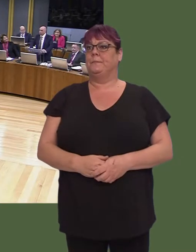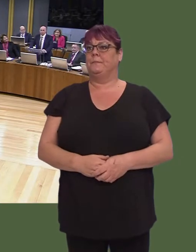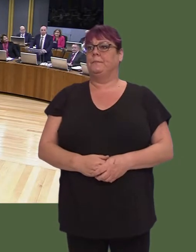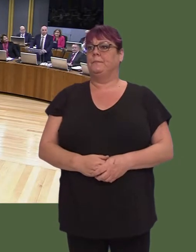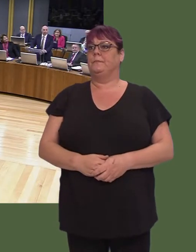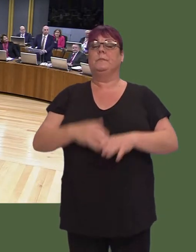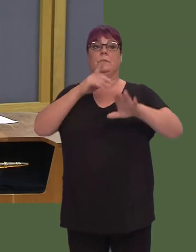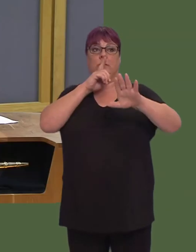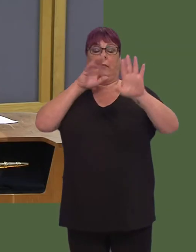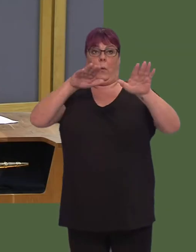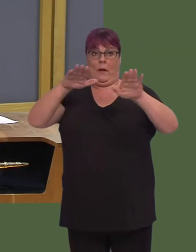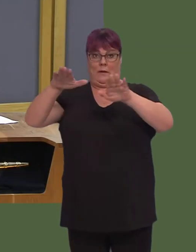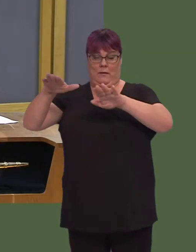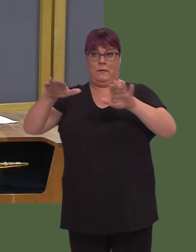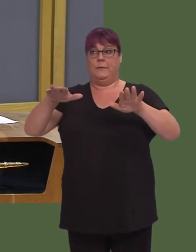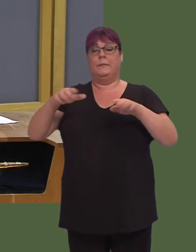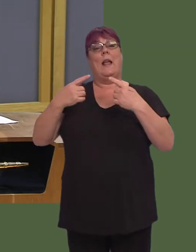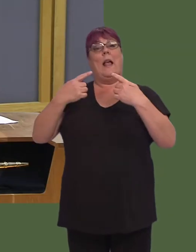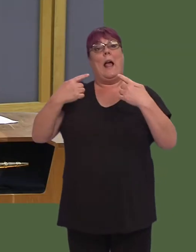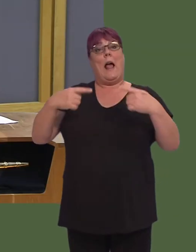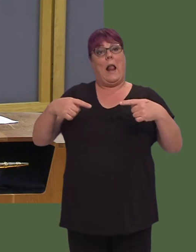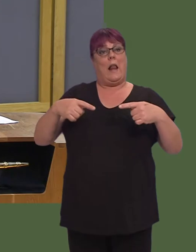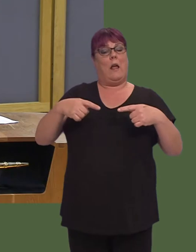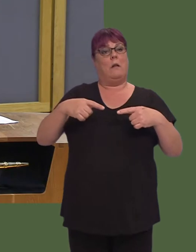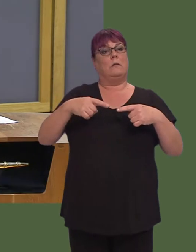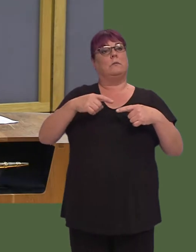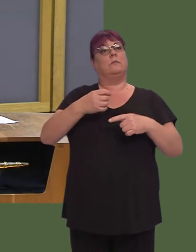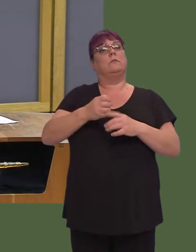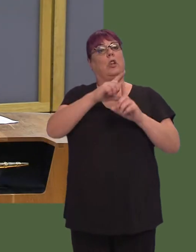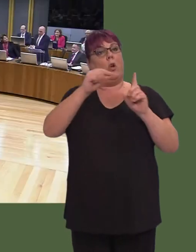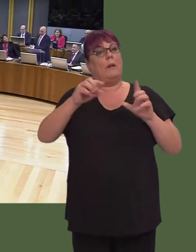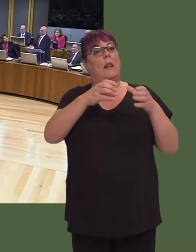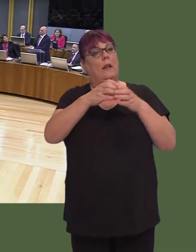Okay, allow the leader of the opposition to be heard. Paul Davies AM: Diolch, Llywydd.